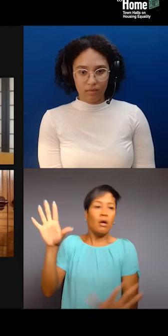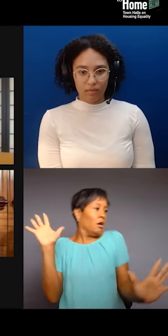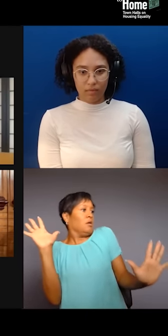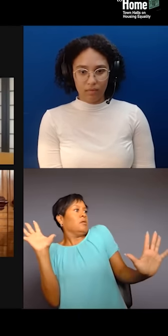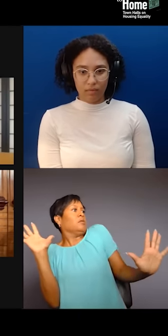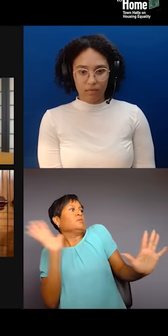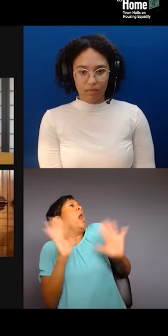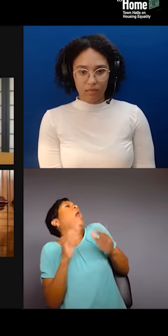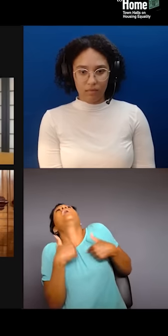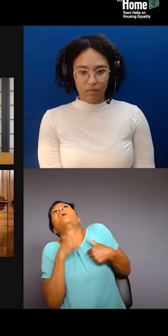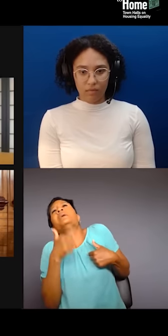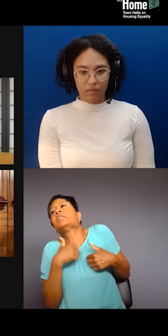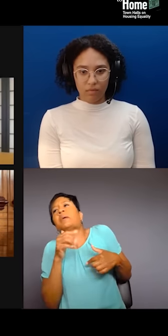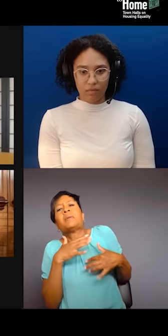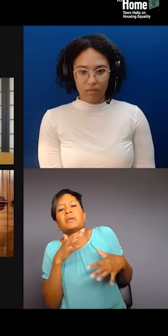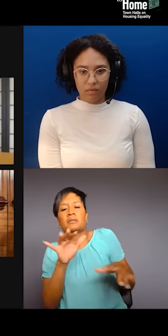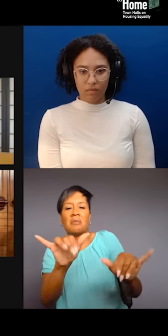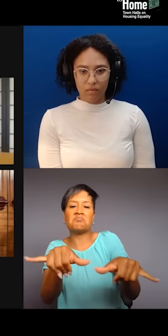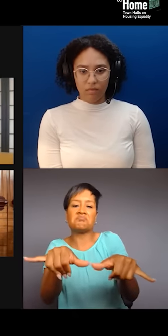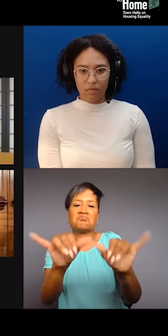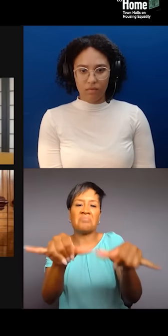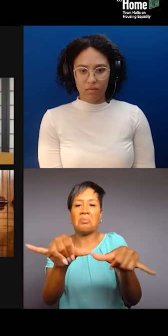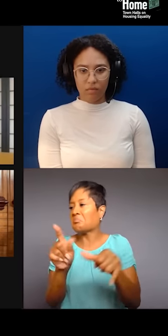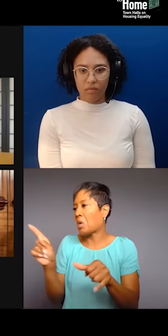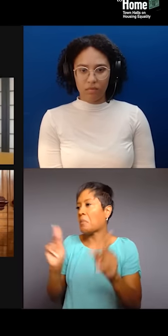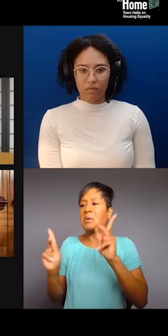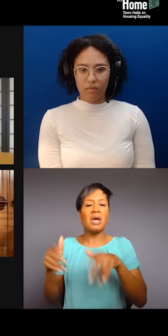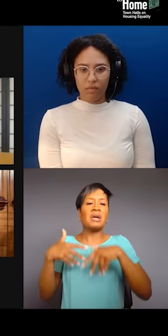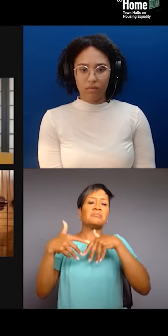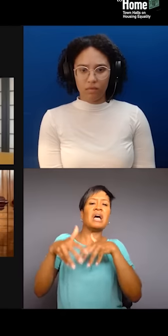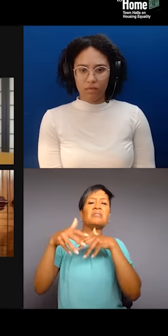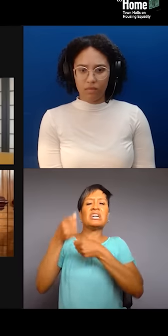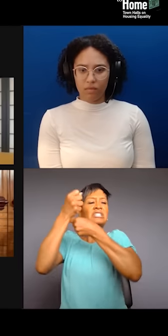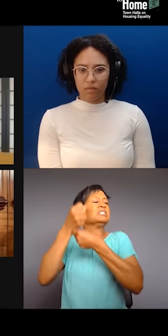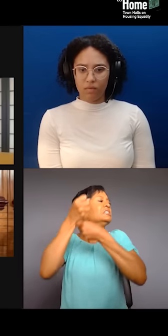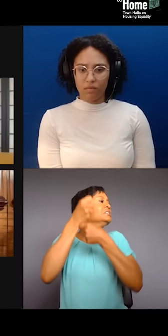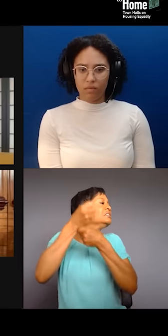who have displaced, you know, generations of Black homeowners in Bed-Stuy and Clinton Hill.